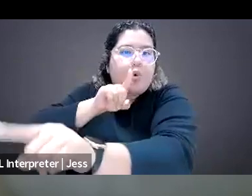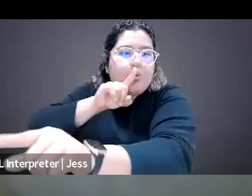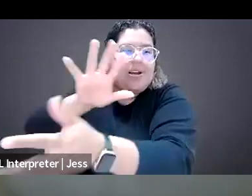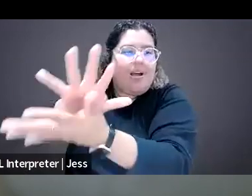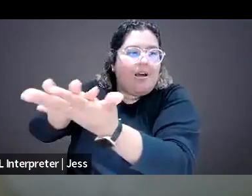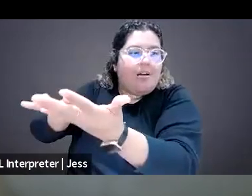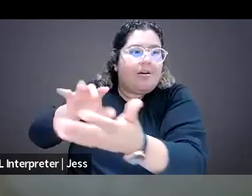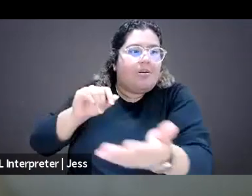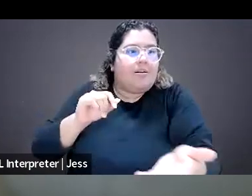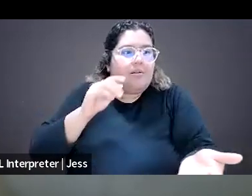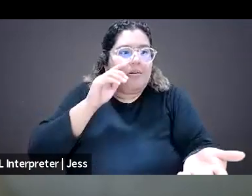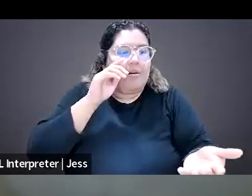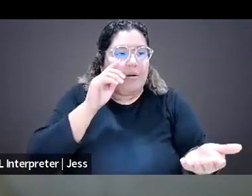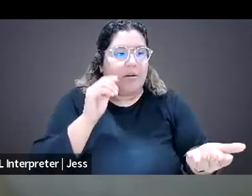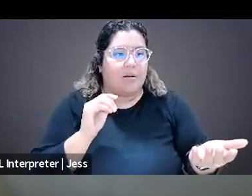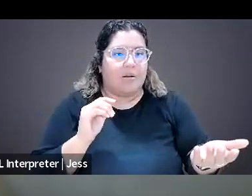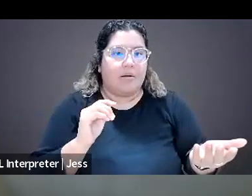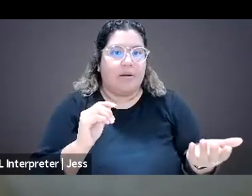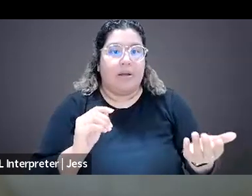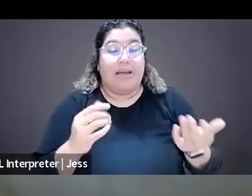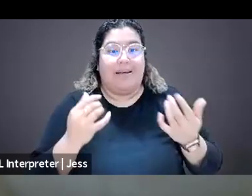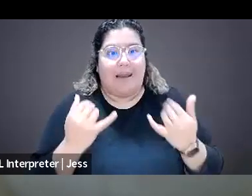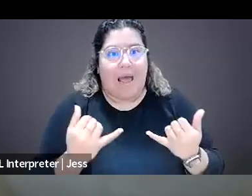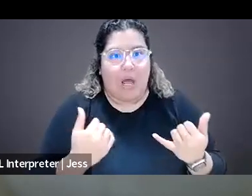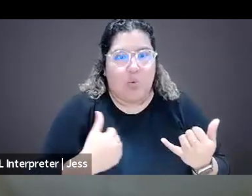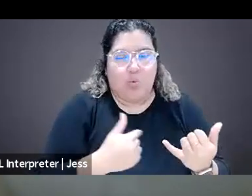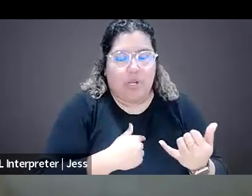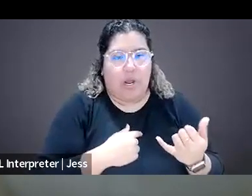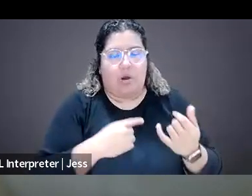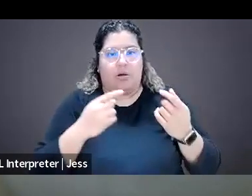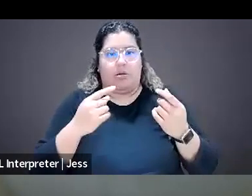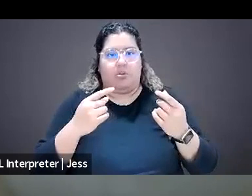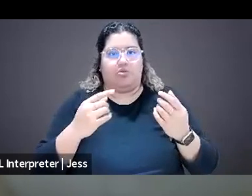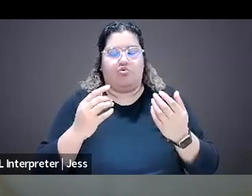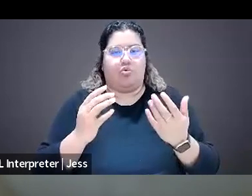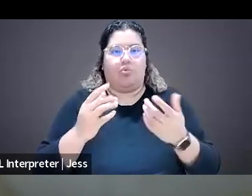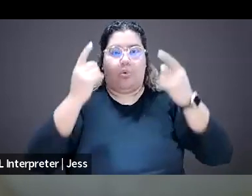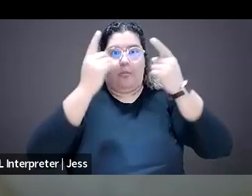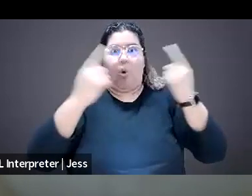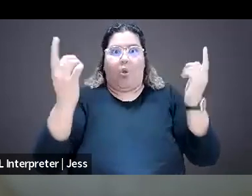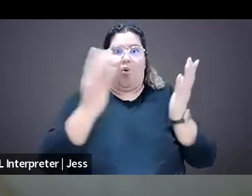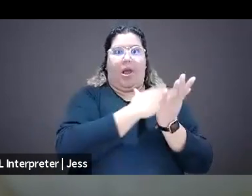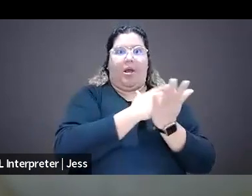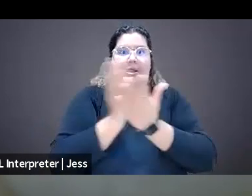we are so polarized at everything, environmental reporting, during COVID medical reporting.